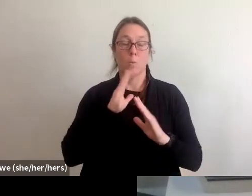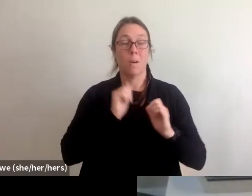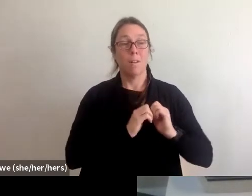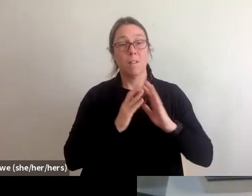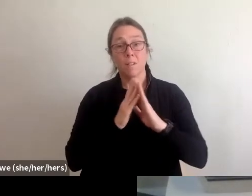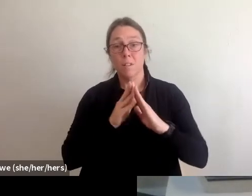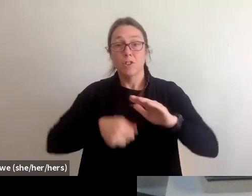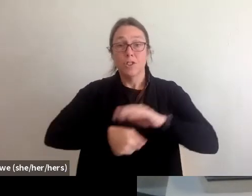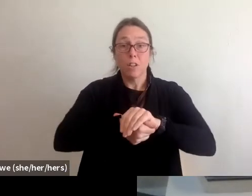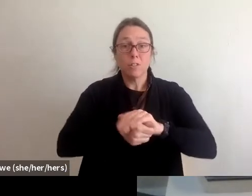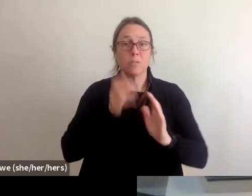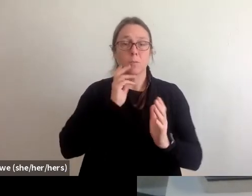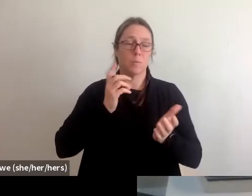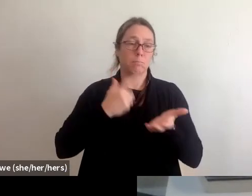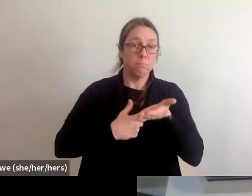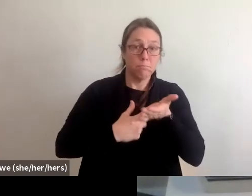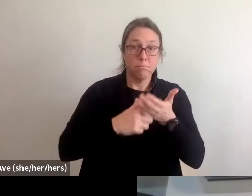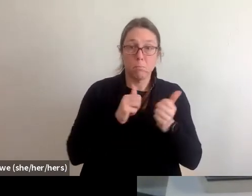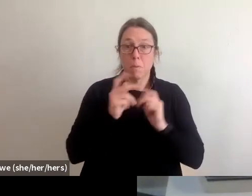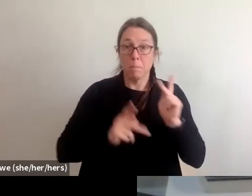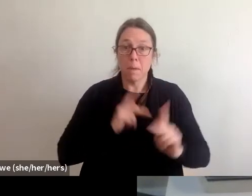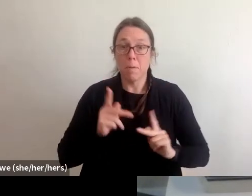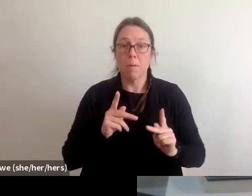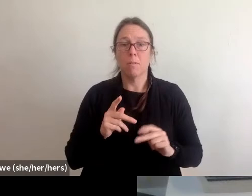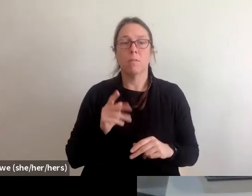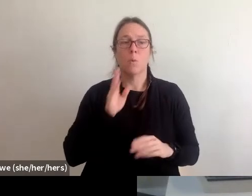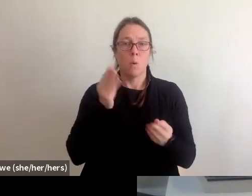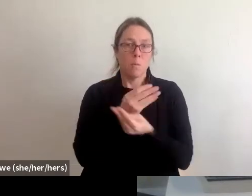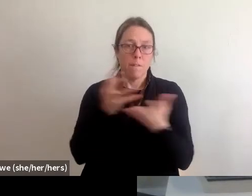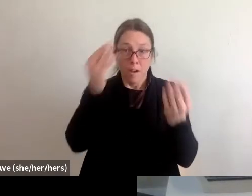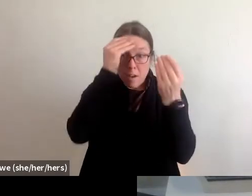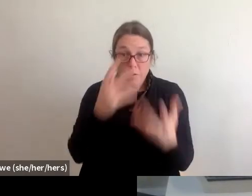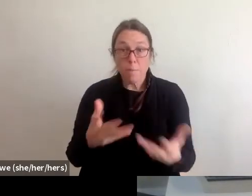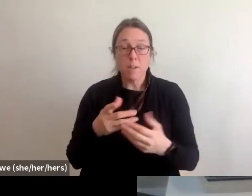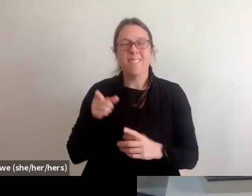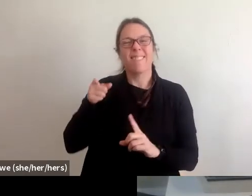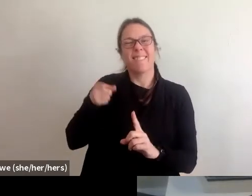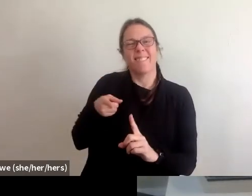they will be talking to folks about it, and they'll probably be your primary first contact